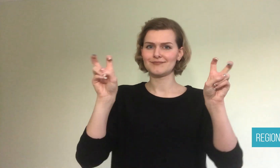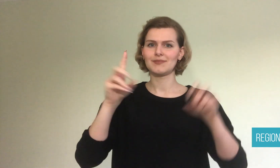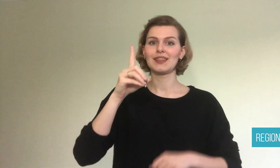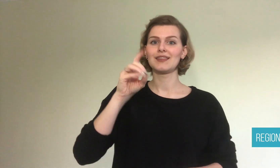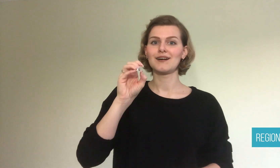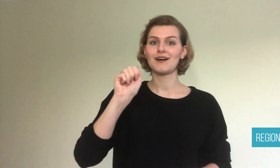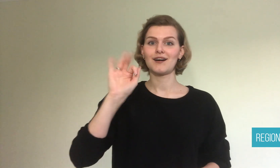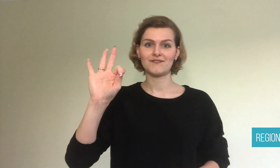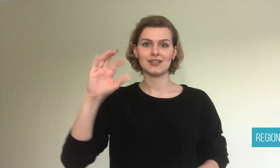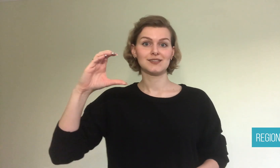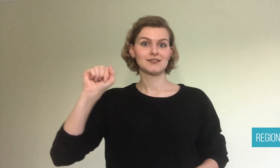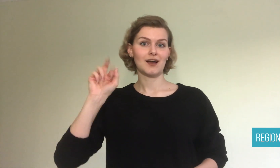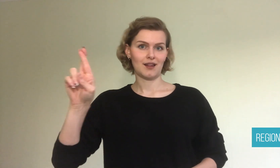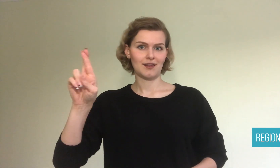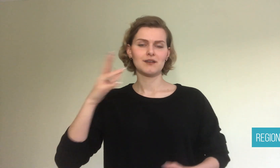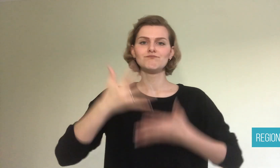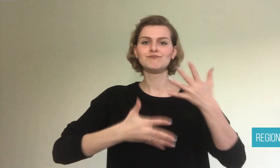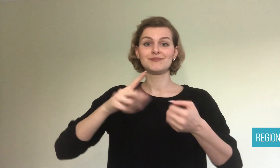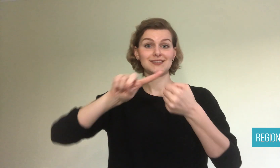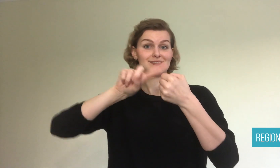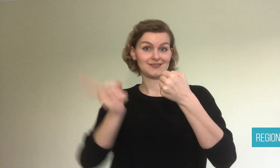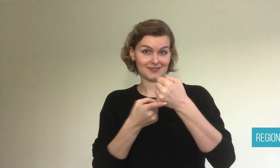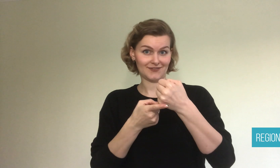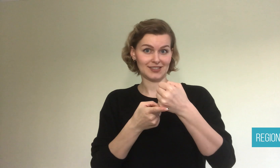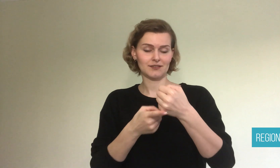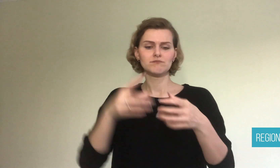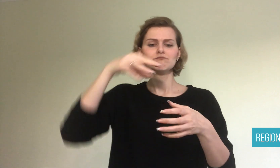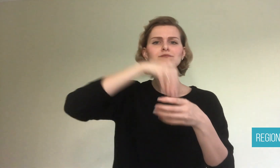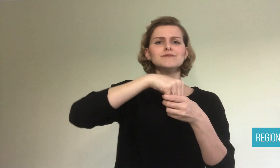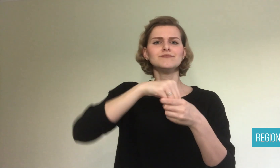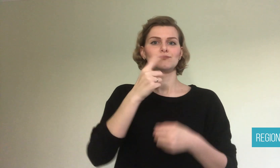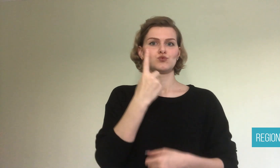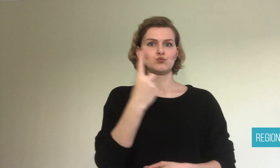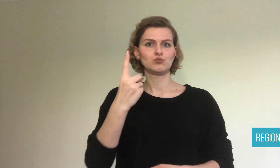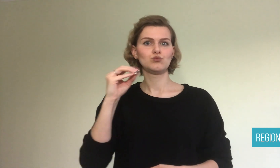who are all Deaf. The club was founded in 2015.